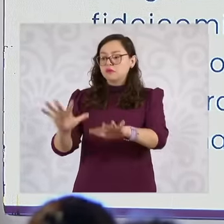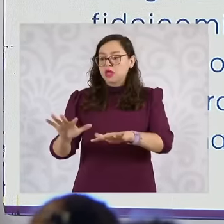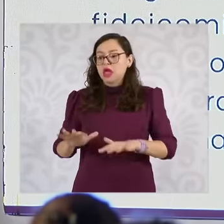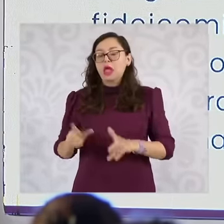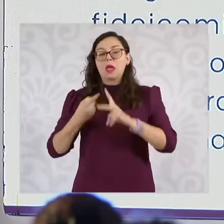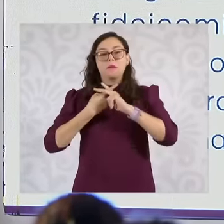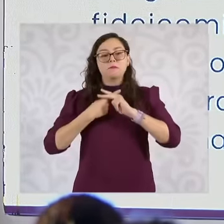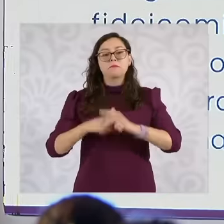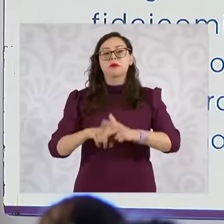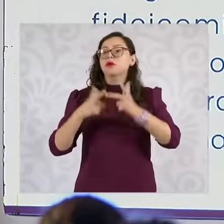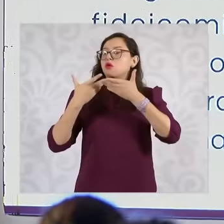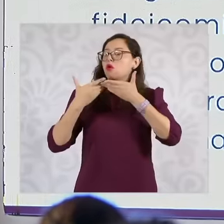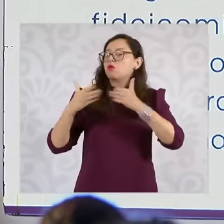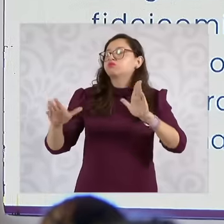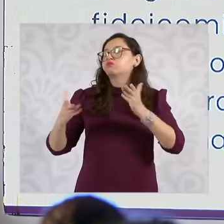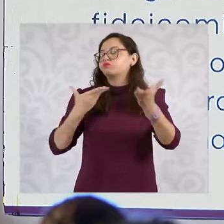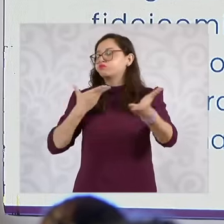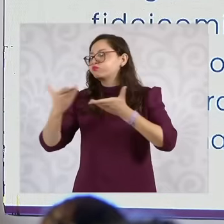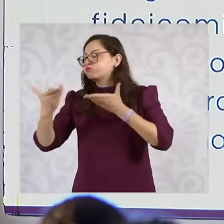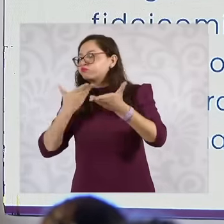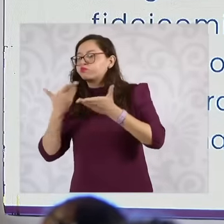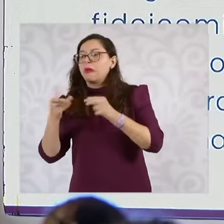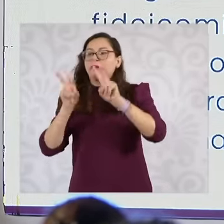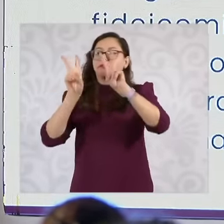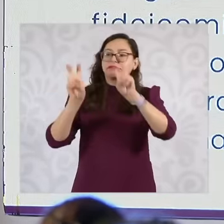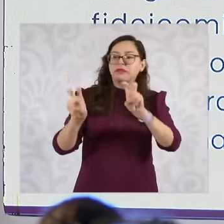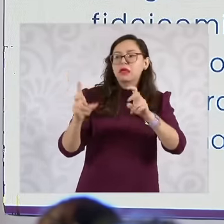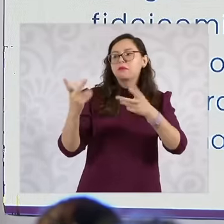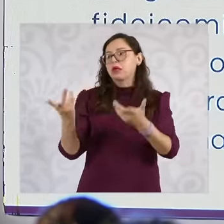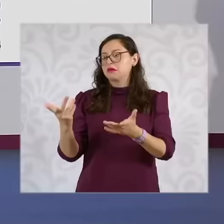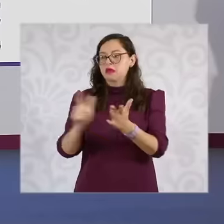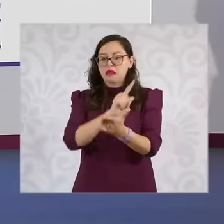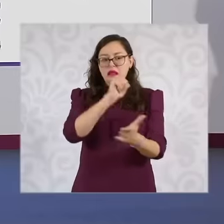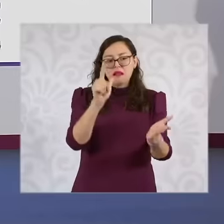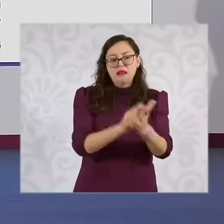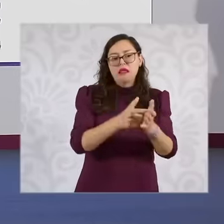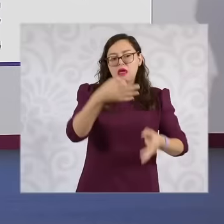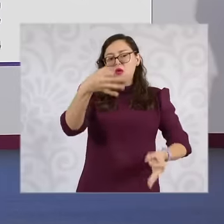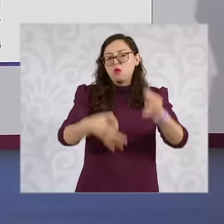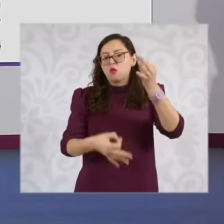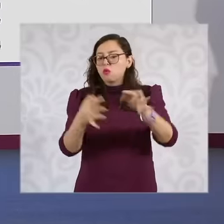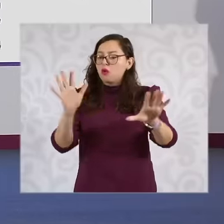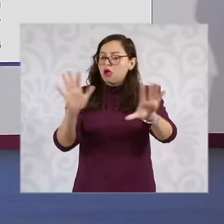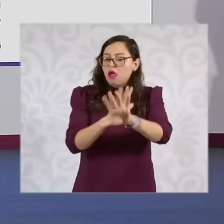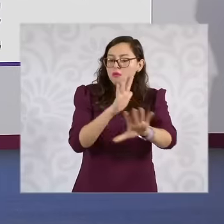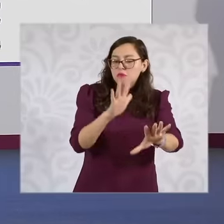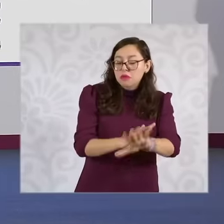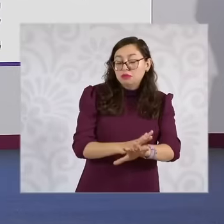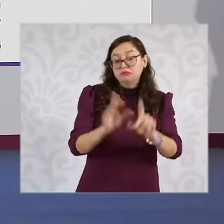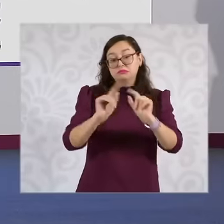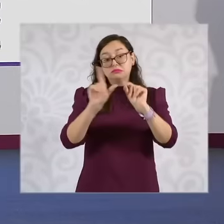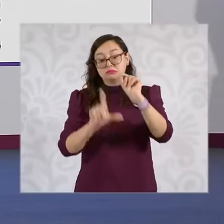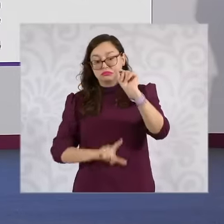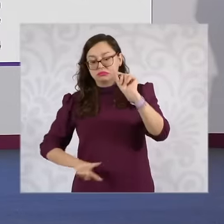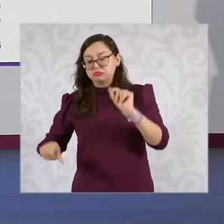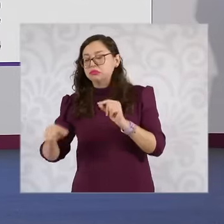judicial power, several forums were held throughout the country and through these dialogues,